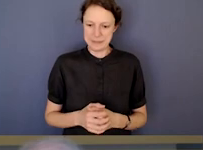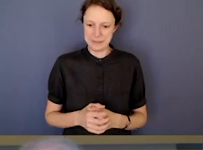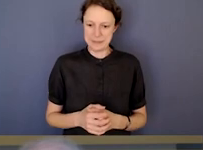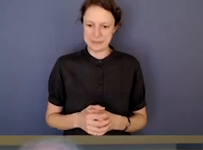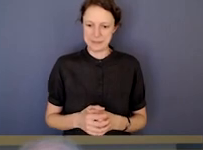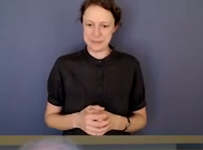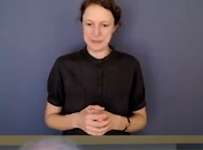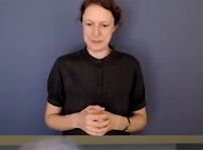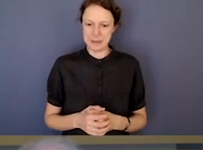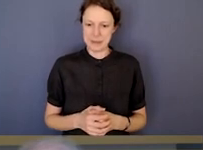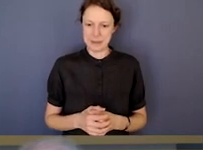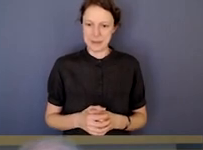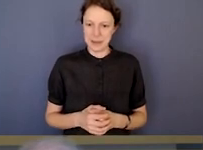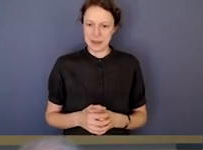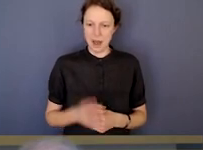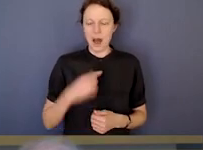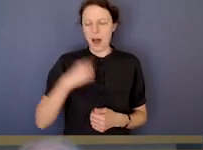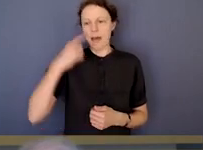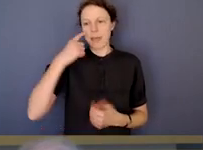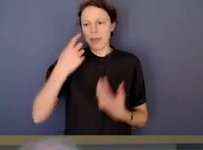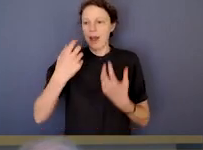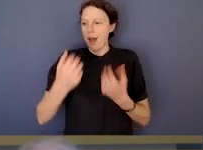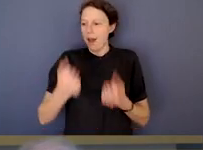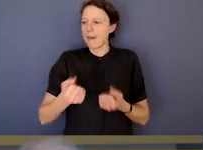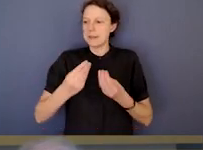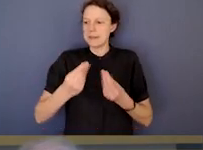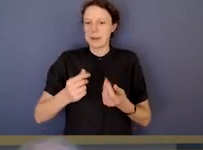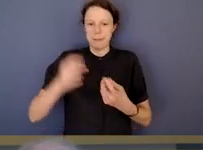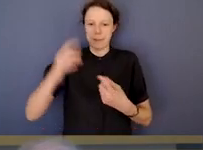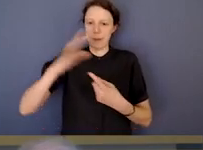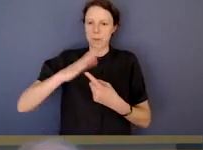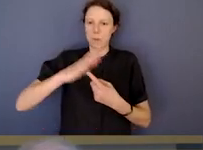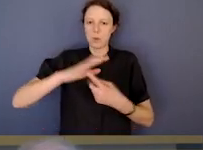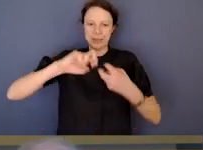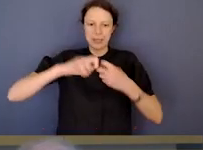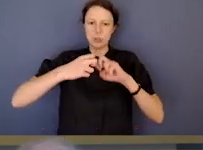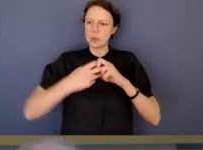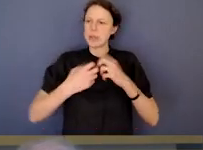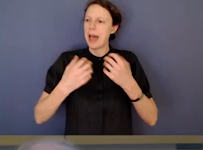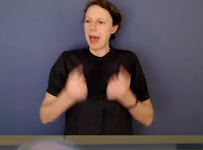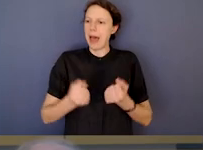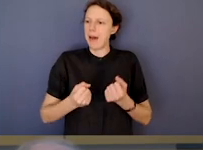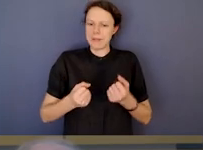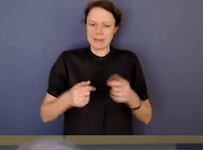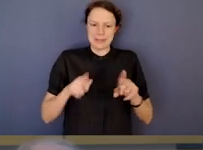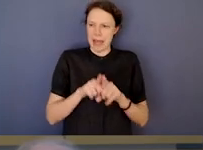I do think that there is some really important issues. We've seen these trends right around Australia